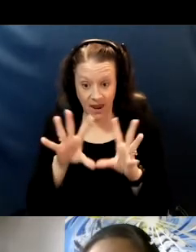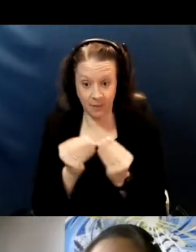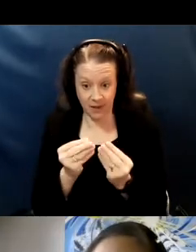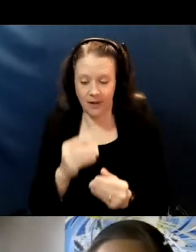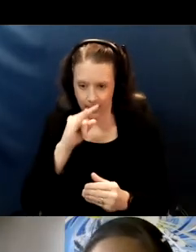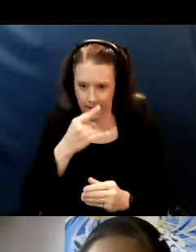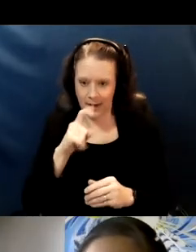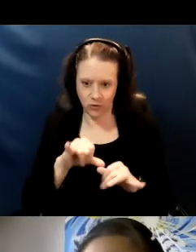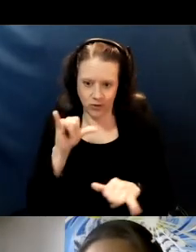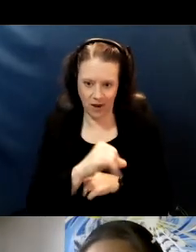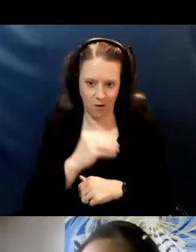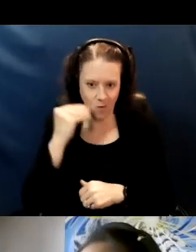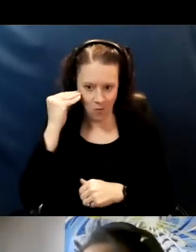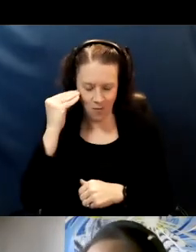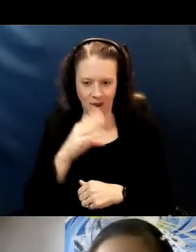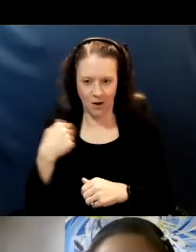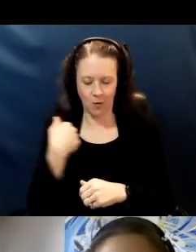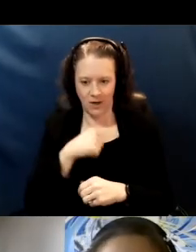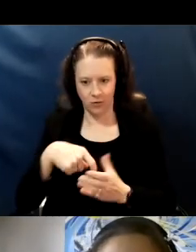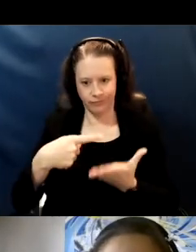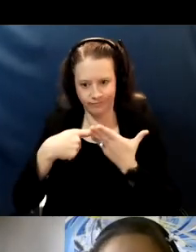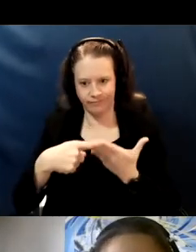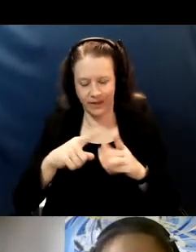and that discussion needs to be had about testing before returning to school.